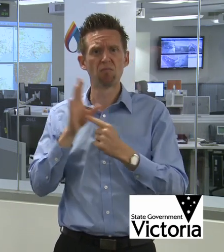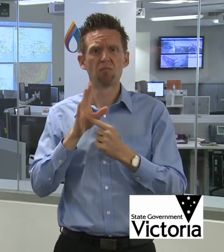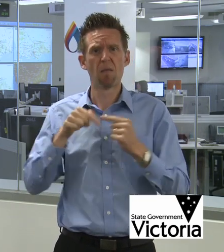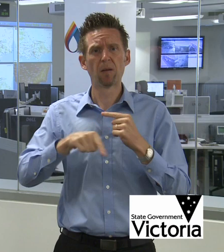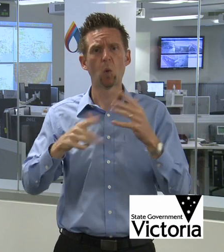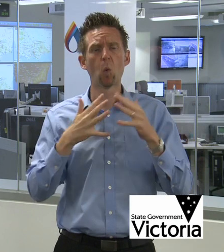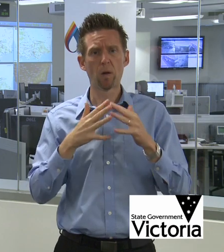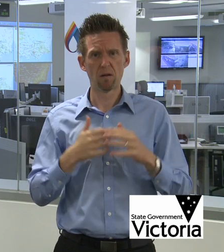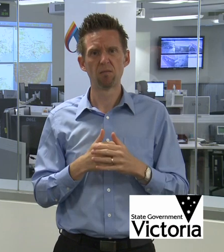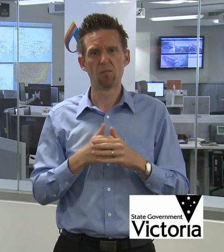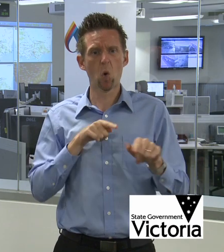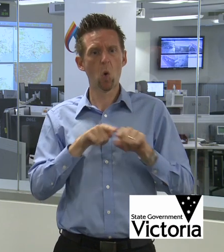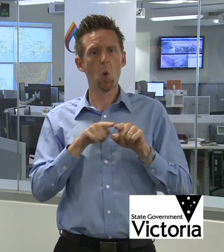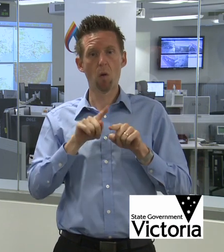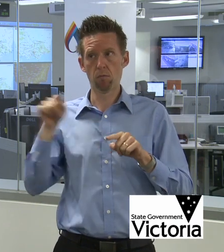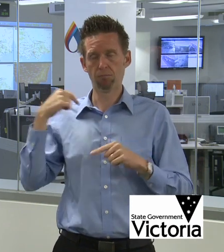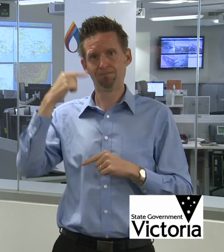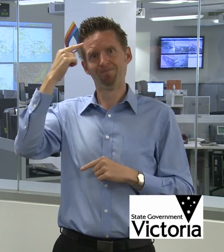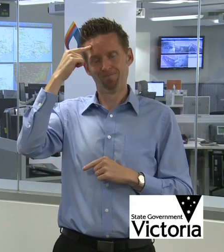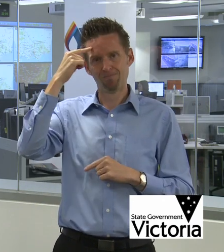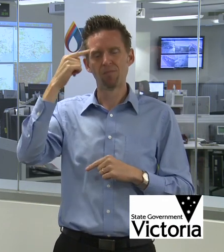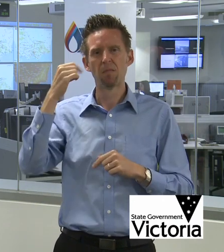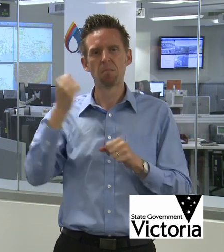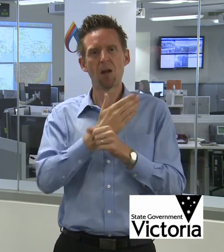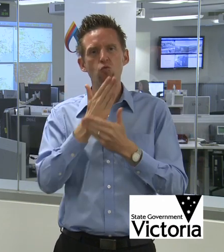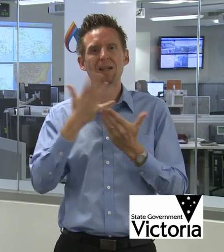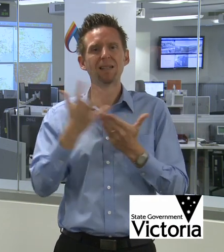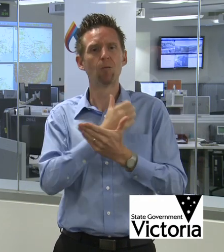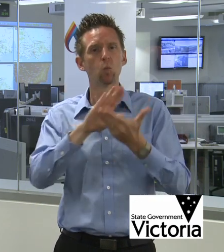key takeaways for us to be a very safe community in Victoria.